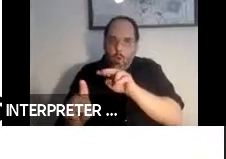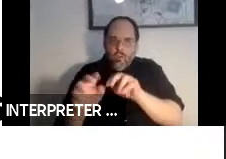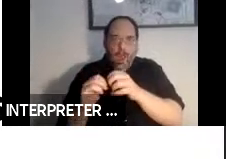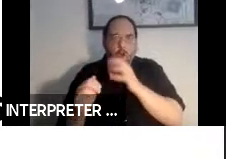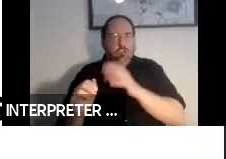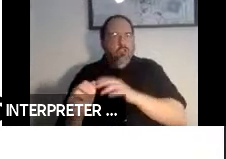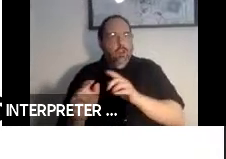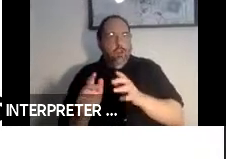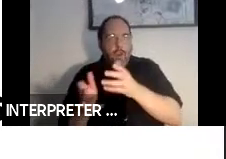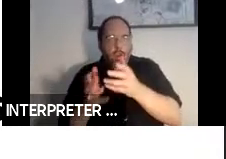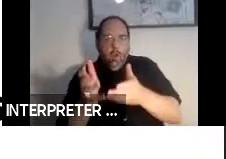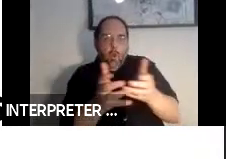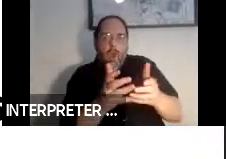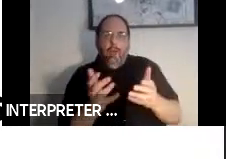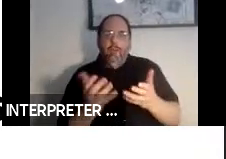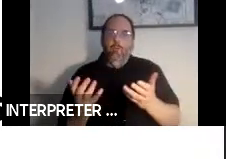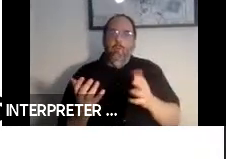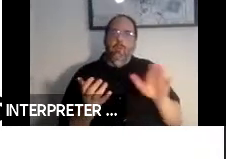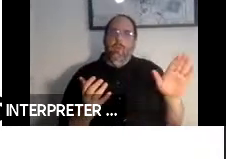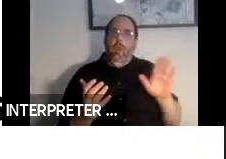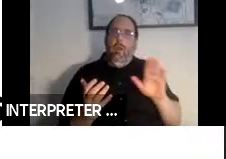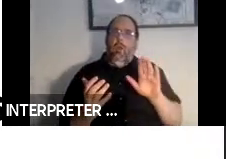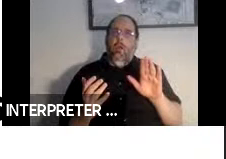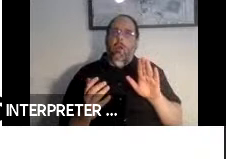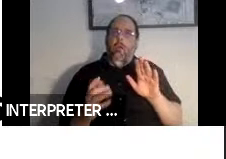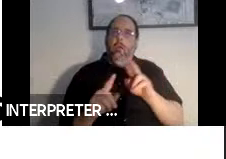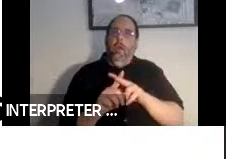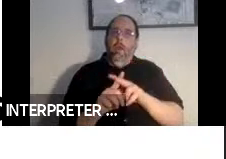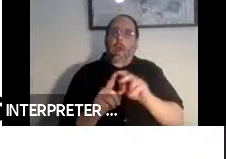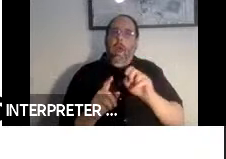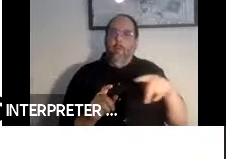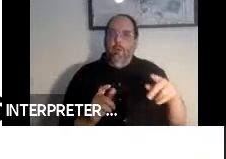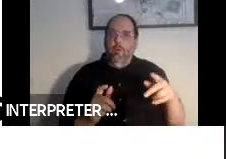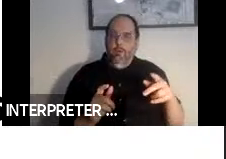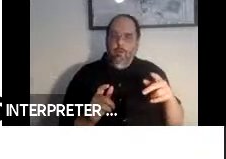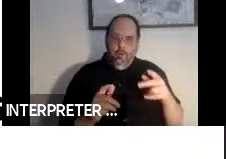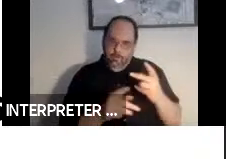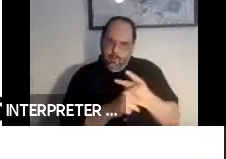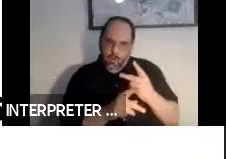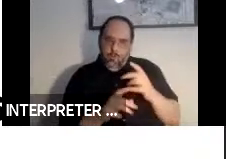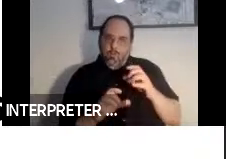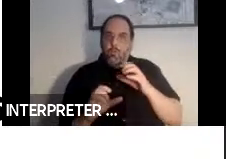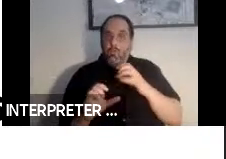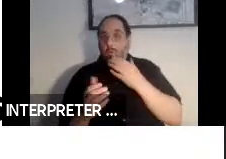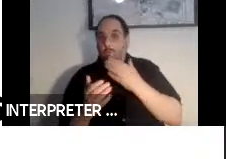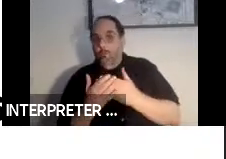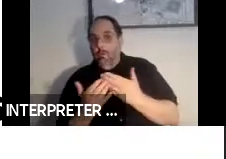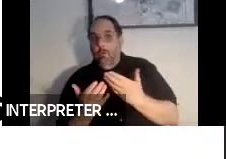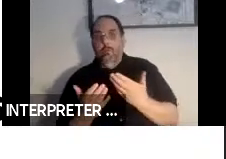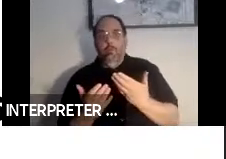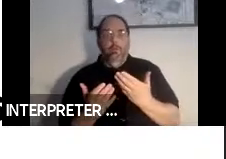with their applications to find what they are doing wrong. It is so often an afterthought.